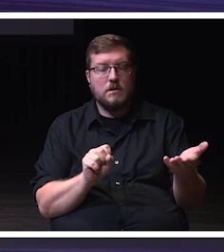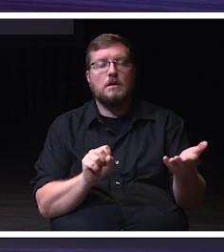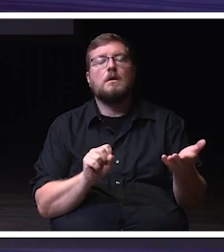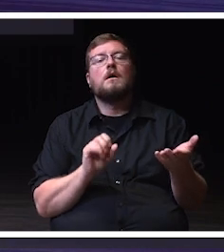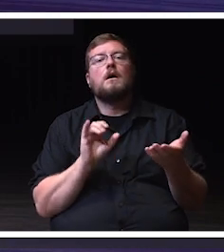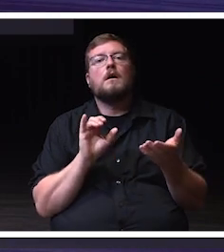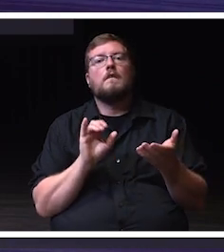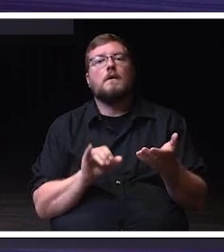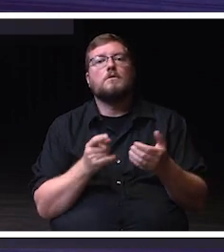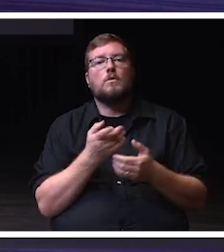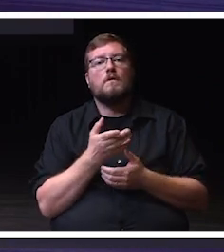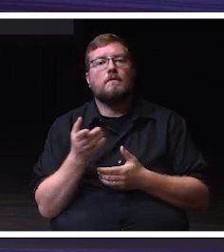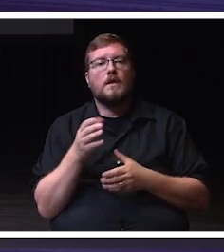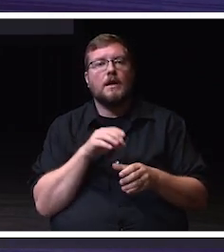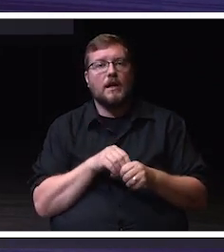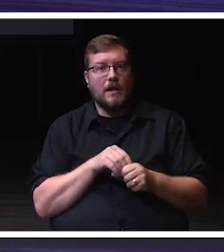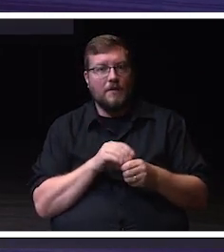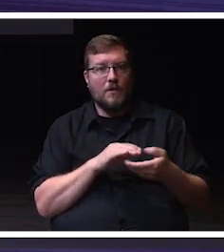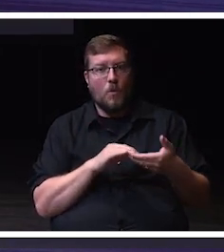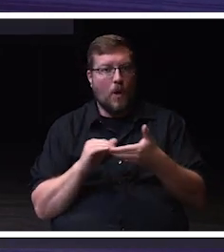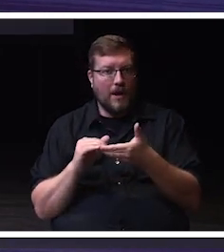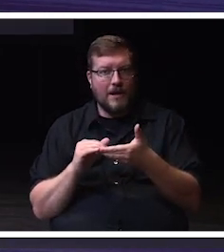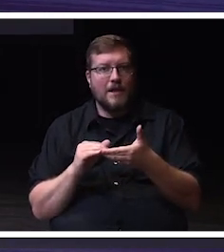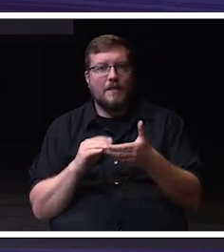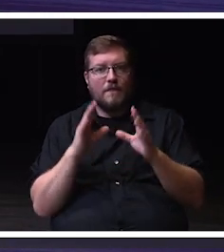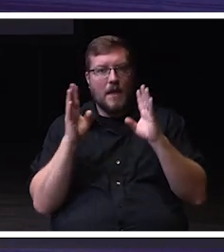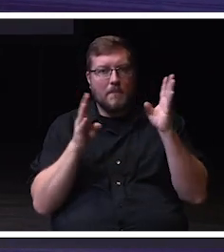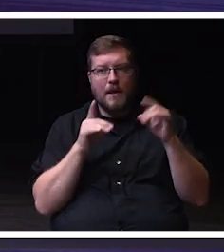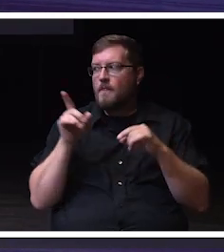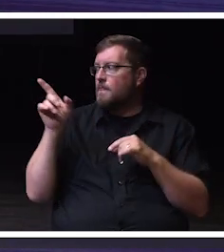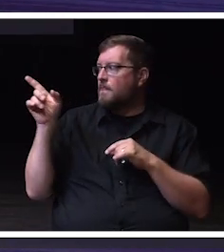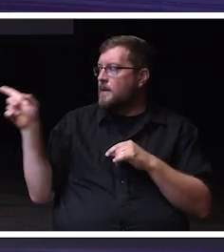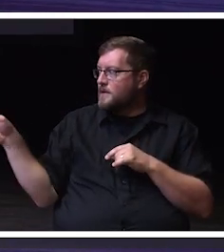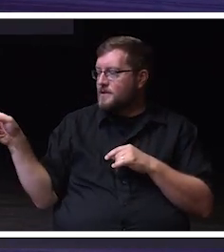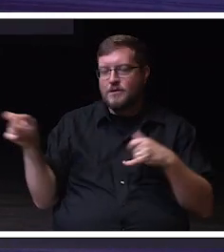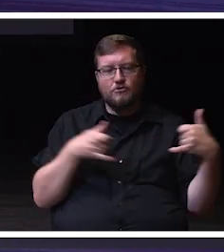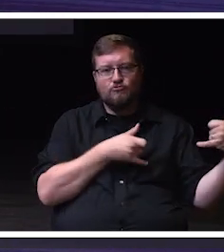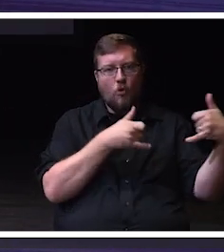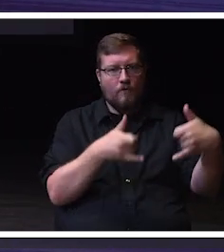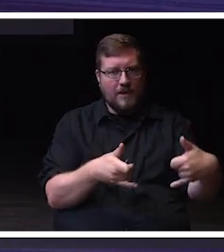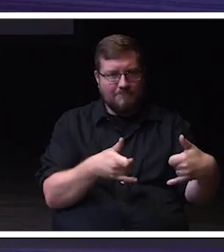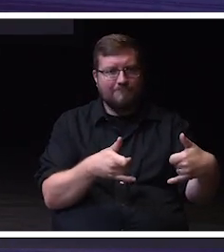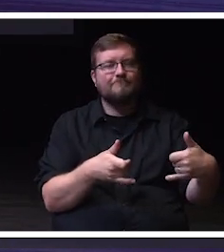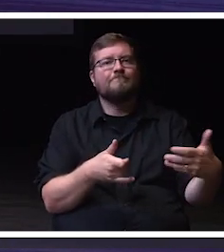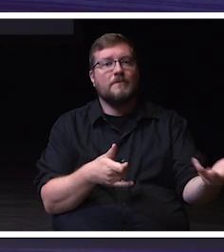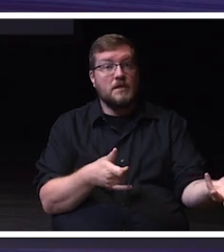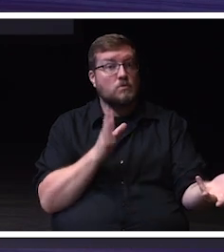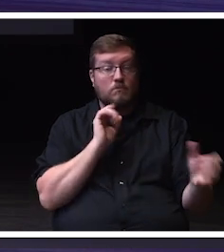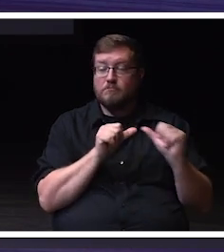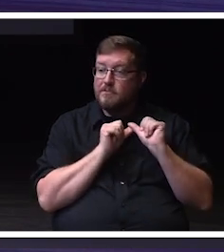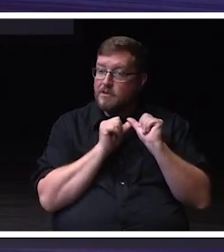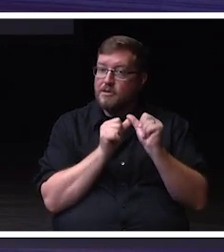in the wagon, they created this amazing traveling trophy. This will continue to go with the U matter wagon